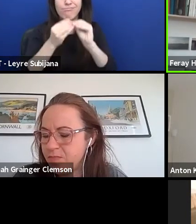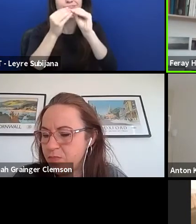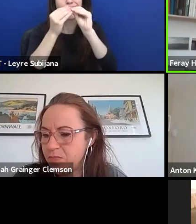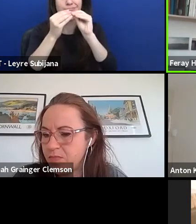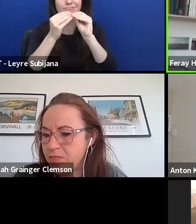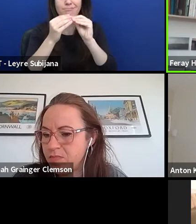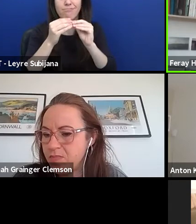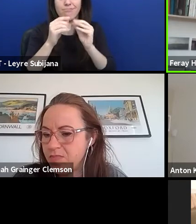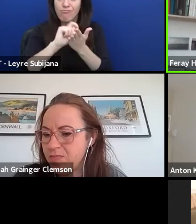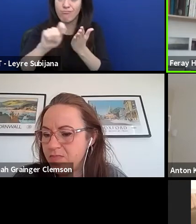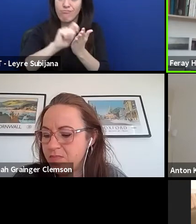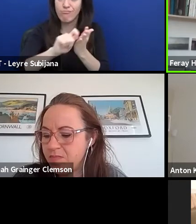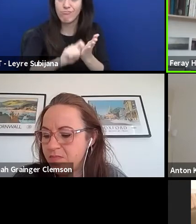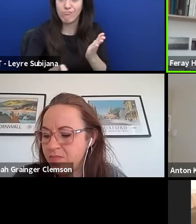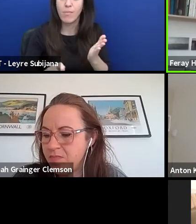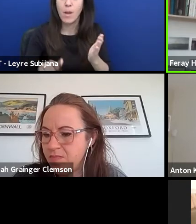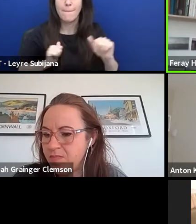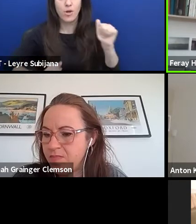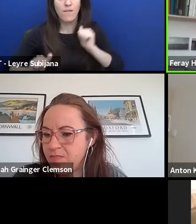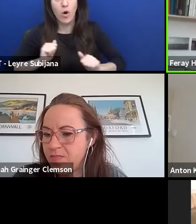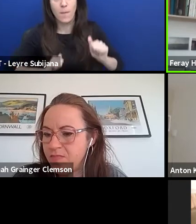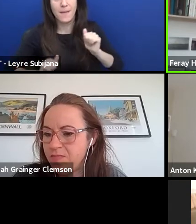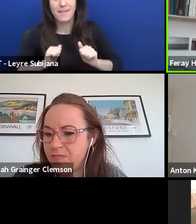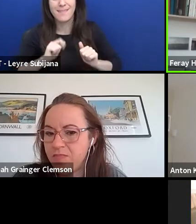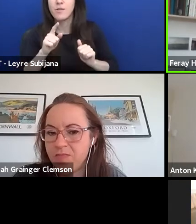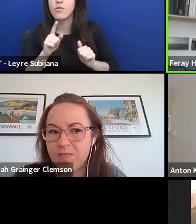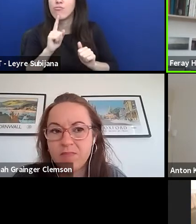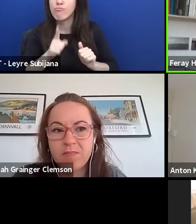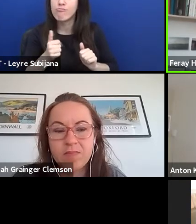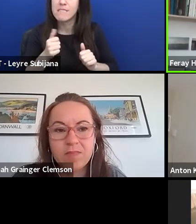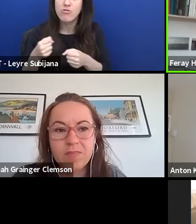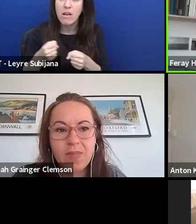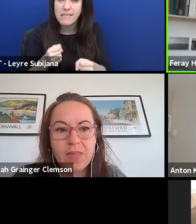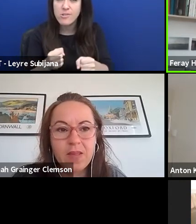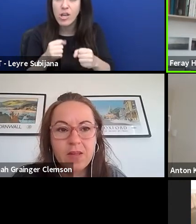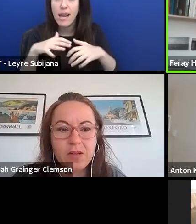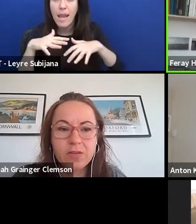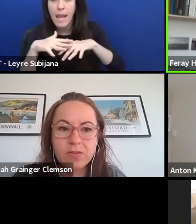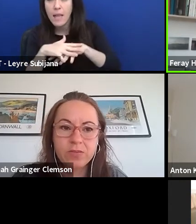with a strong experience in strategic networking and mentoring.